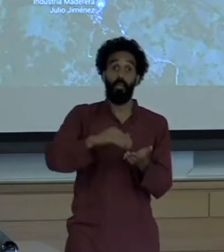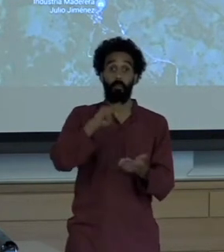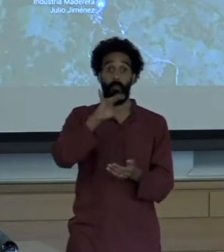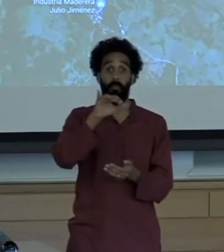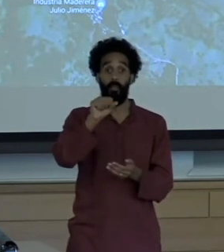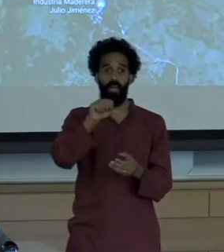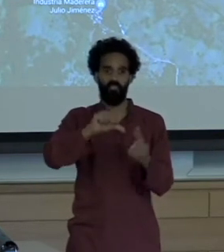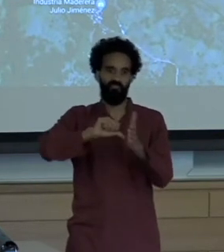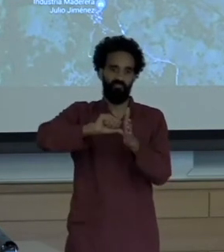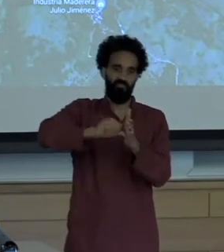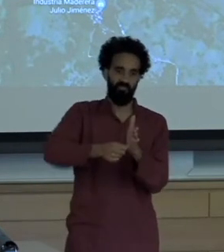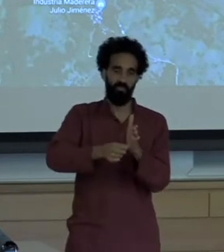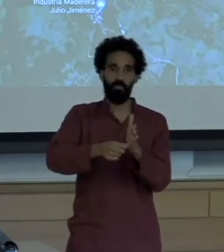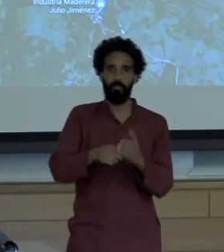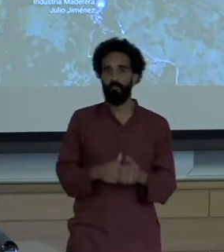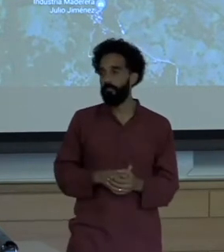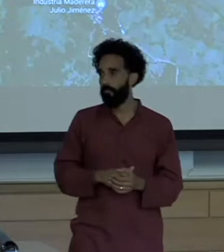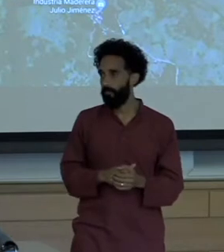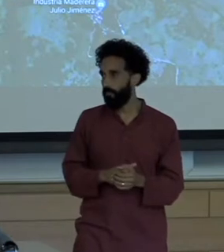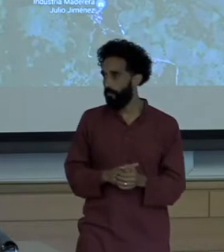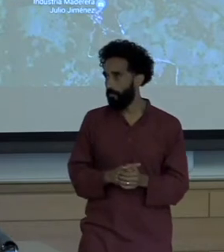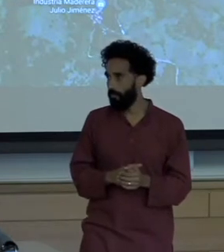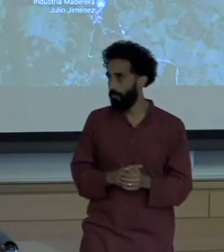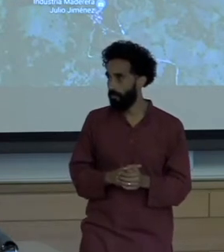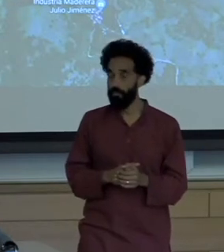Non-elite sources are seldom taken into account